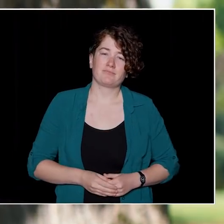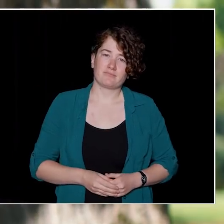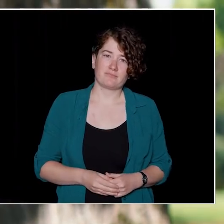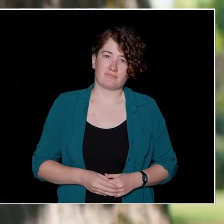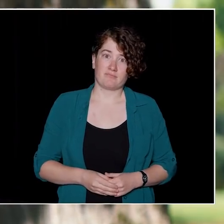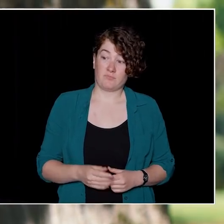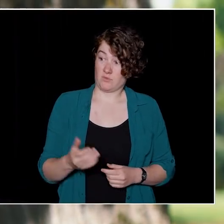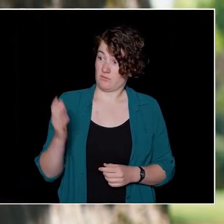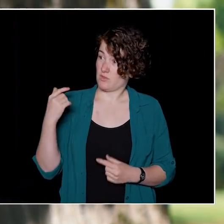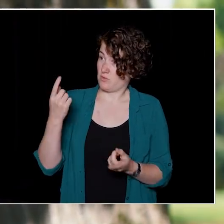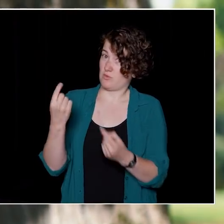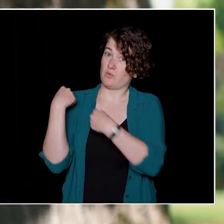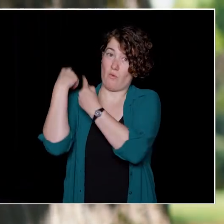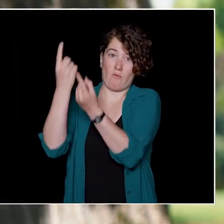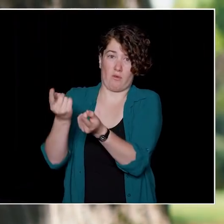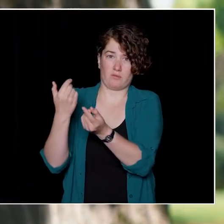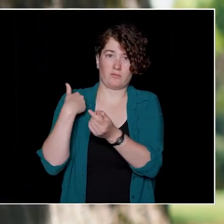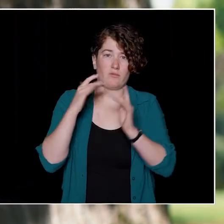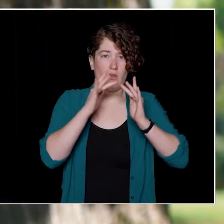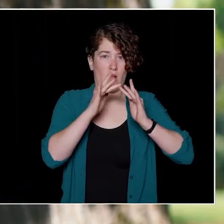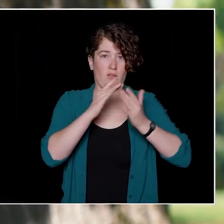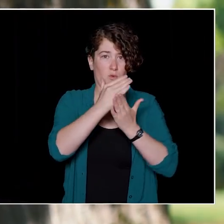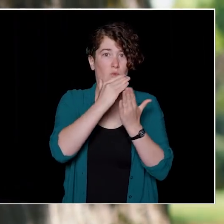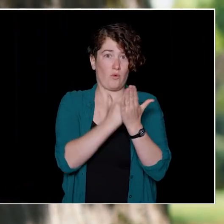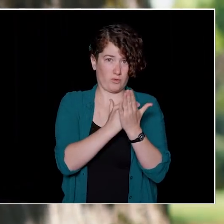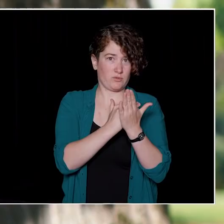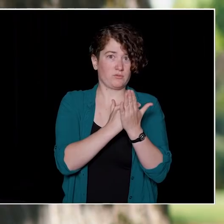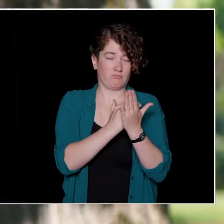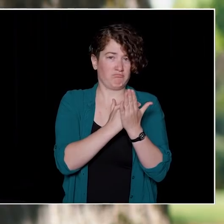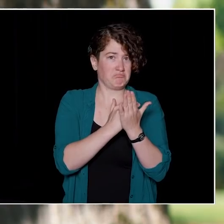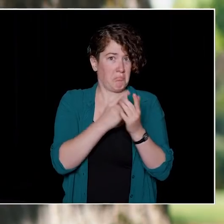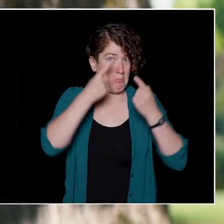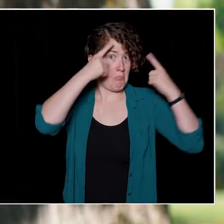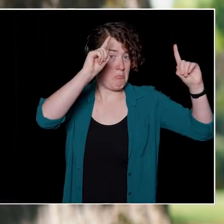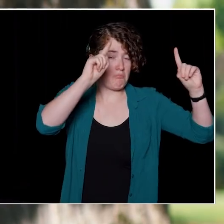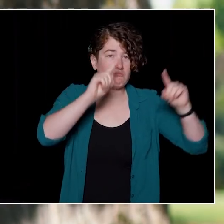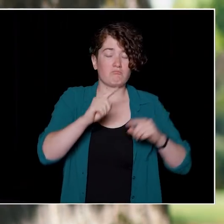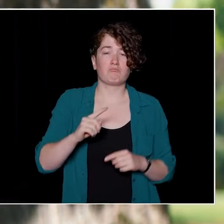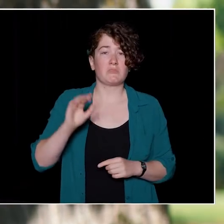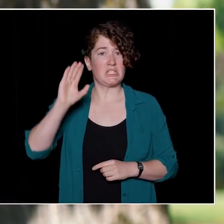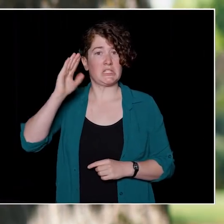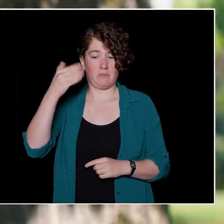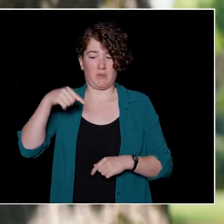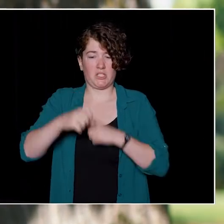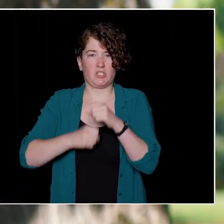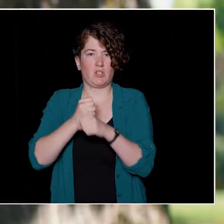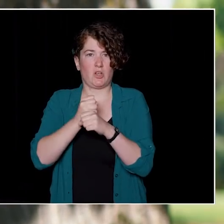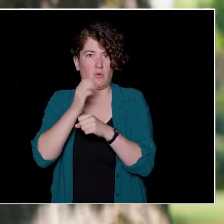they have been very well received. And so, we think that we'll be able to do this very successfully during the course of this year.